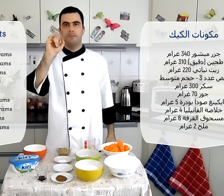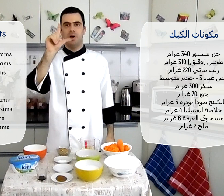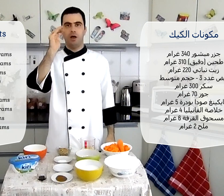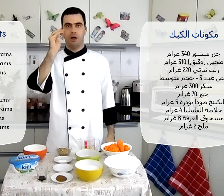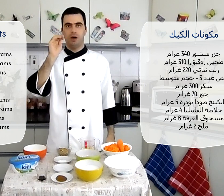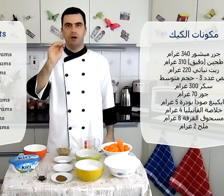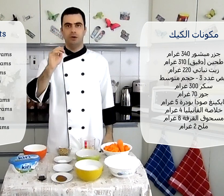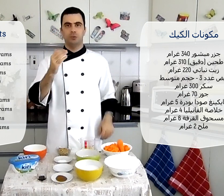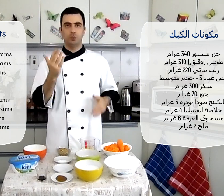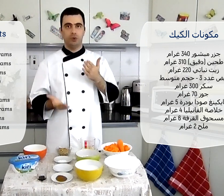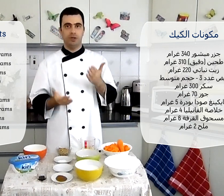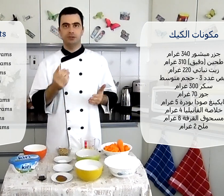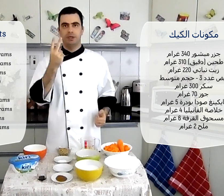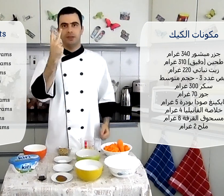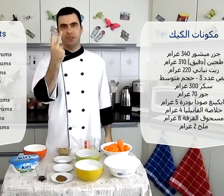Salt ملح